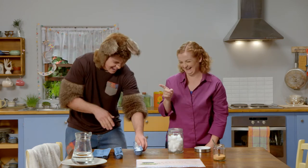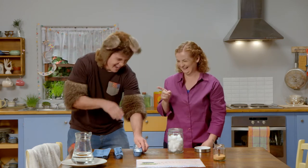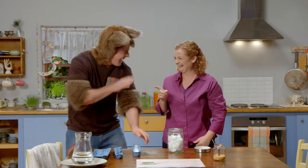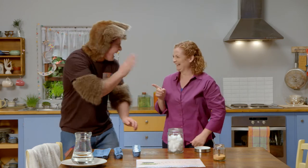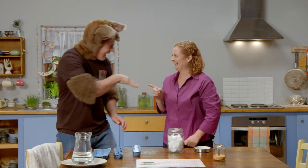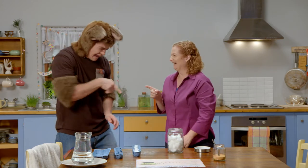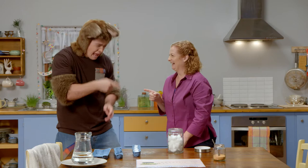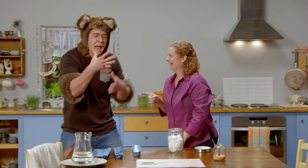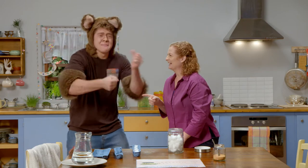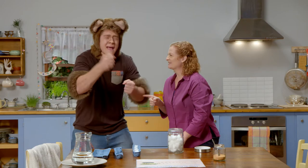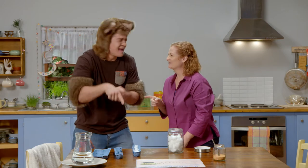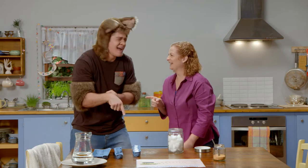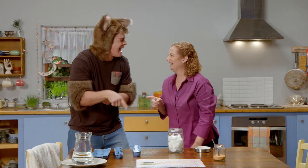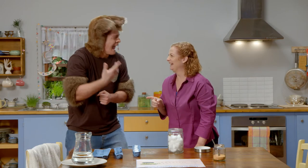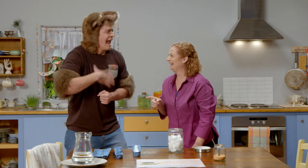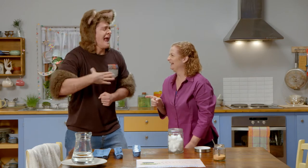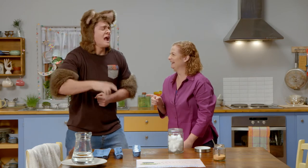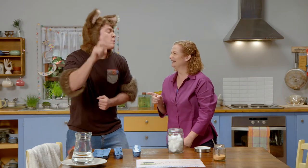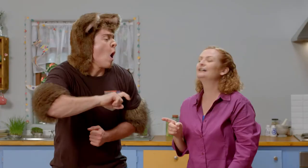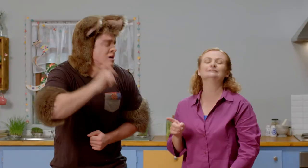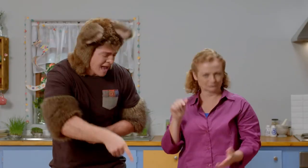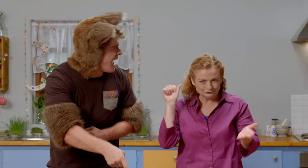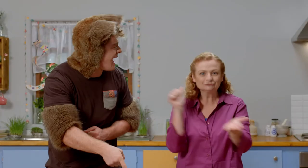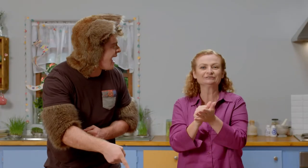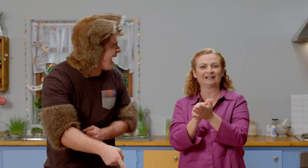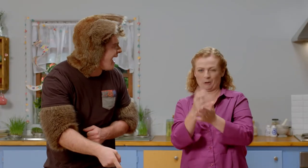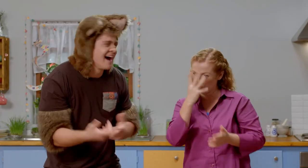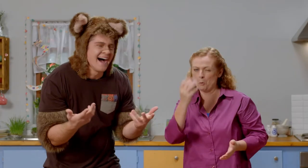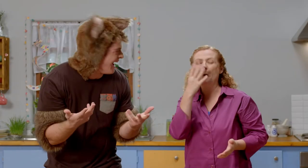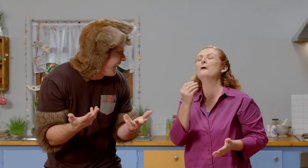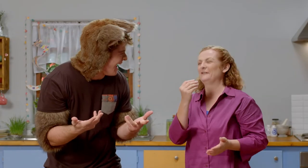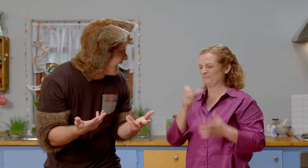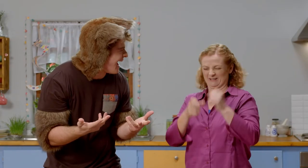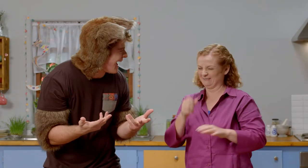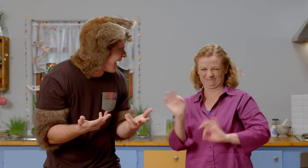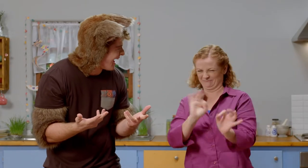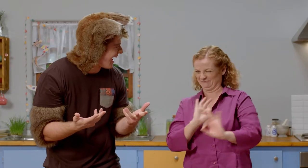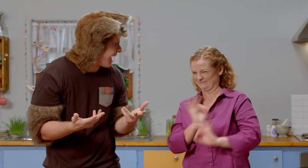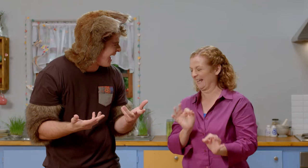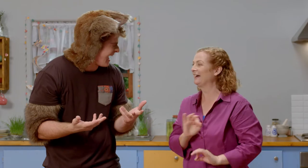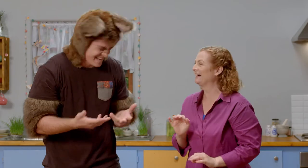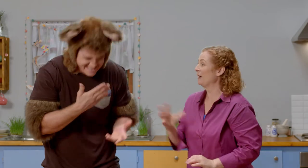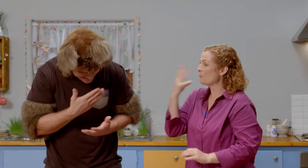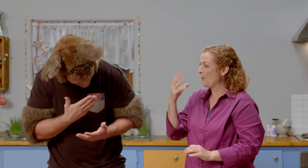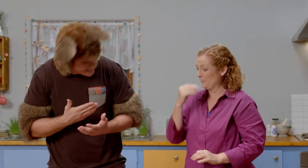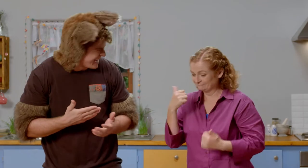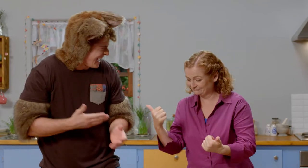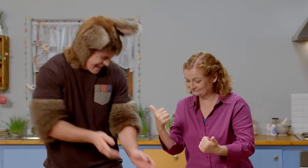Yes I am joking. Plants don't like milk, they need water. That's right. Plants don't like milk at all,